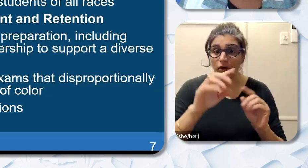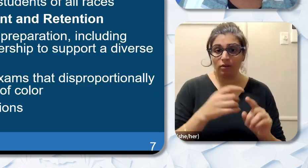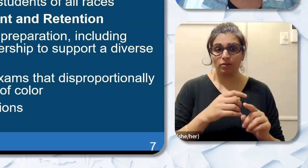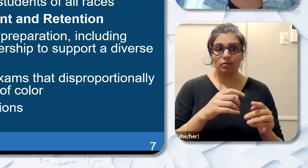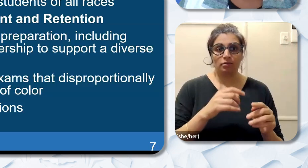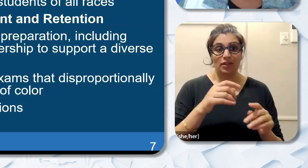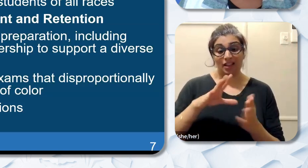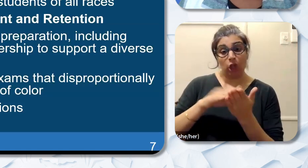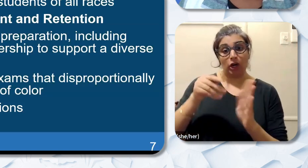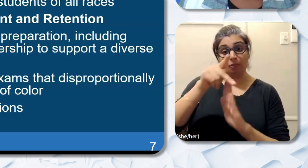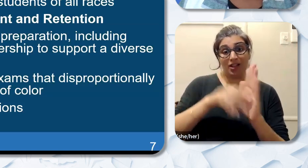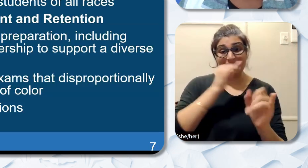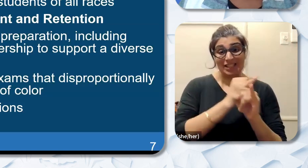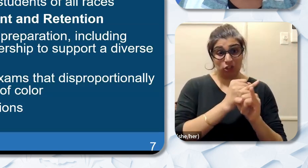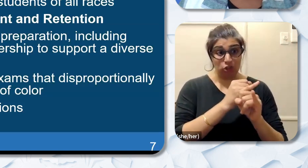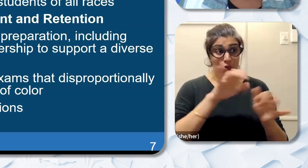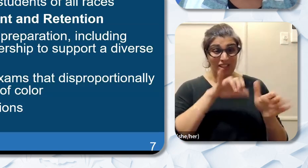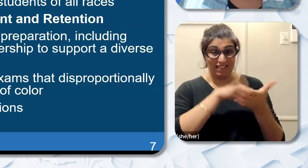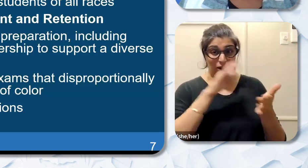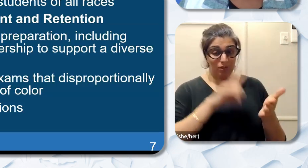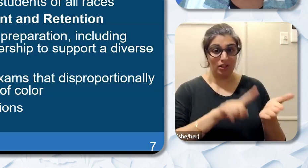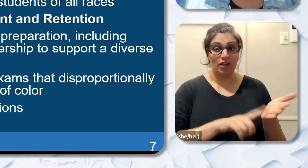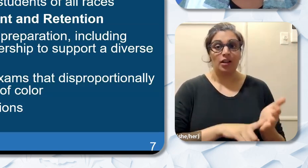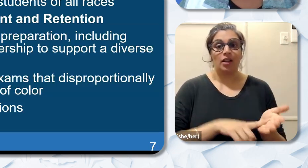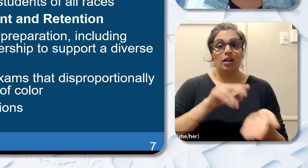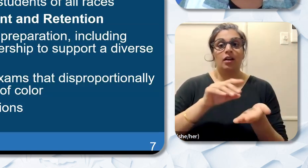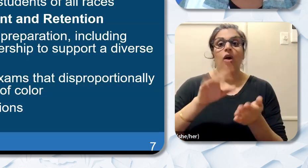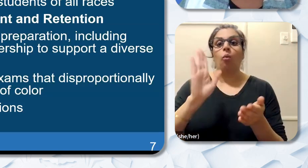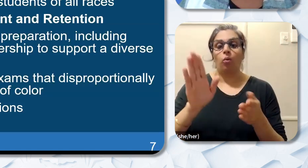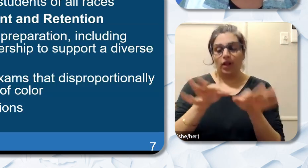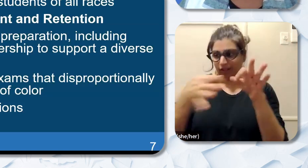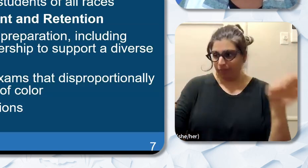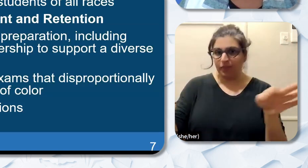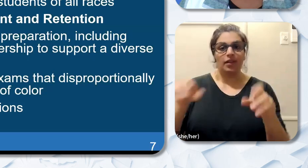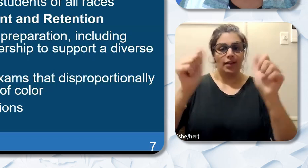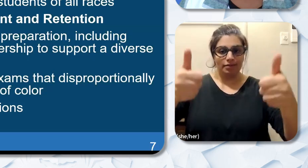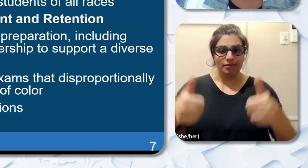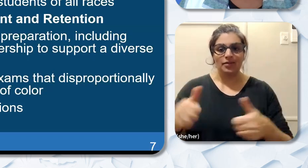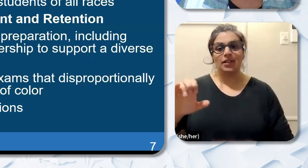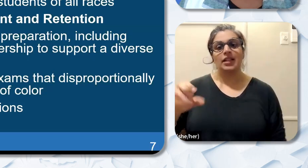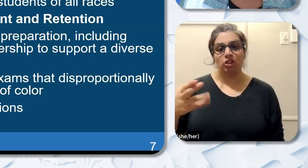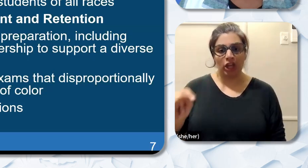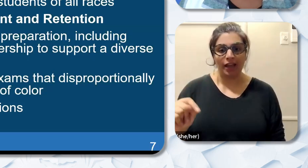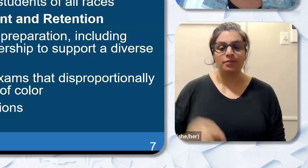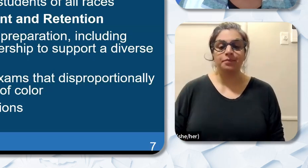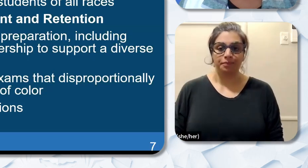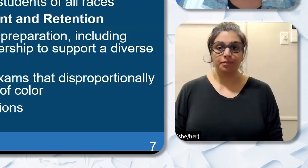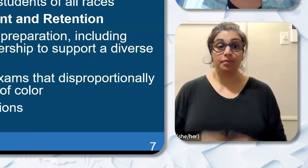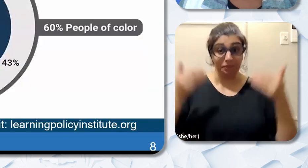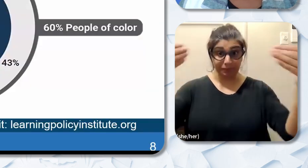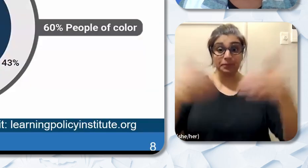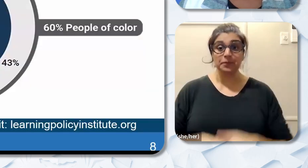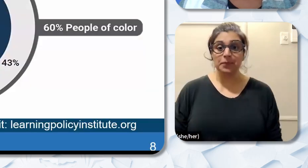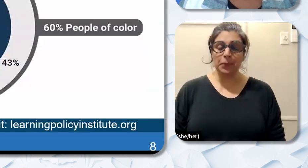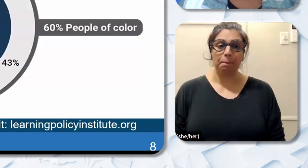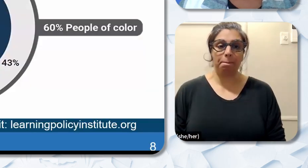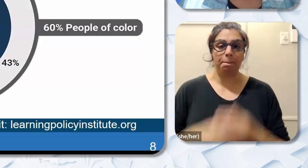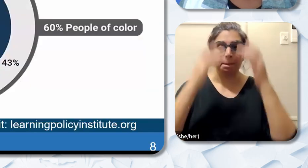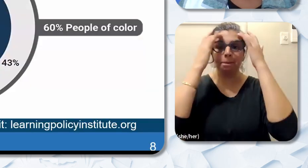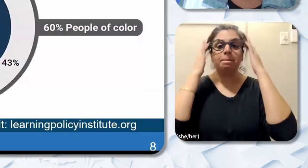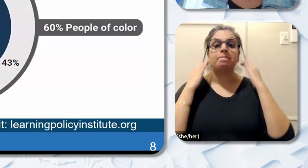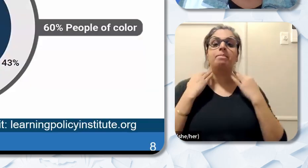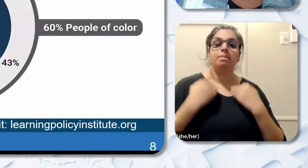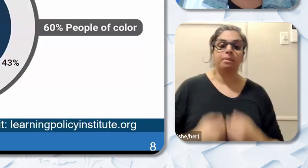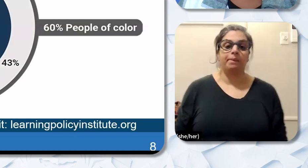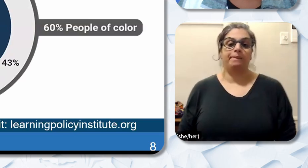Institute the link to the report will be placed in the Zoom chat. Next slide please. As we work